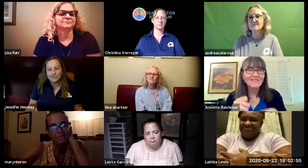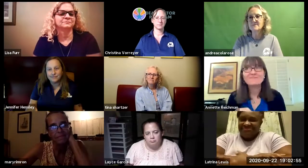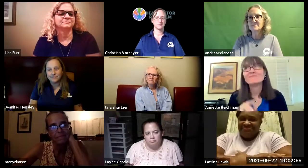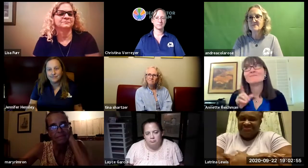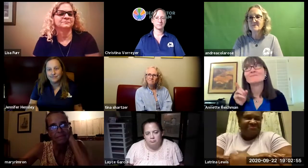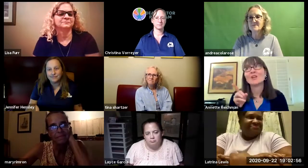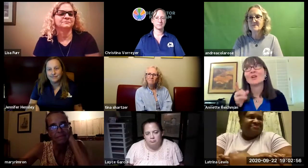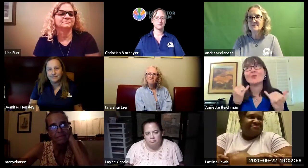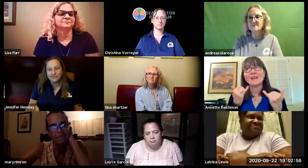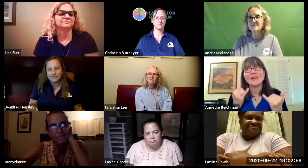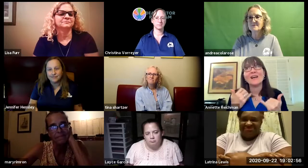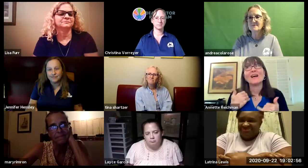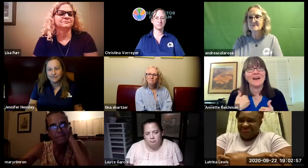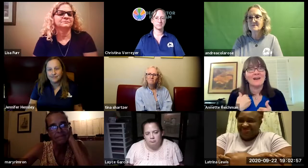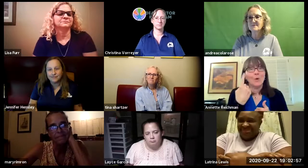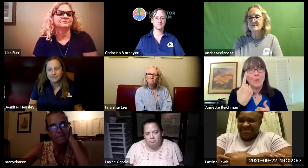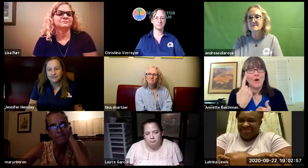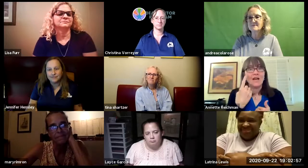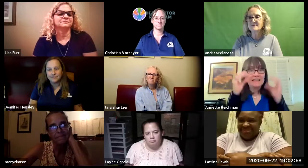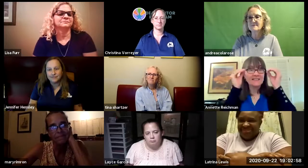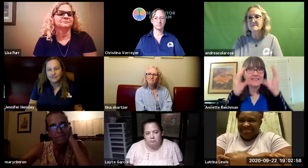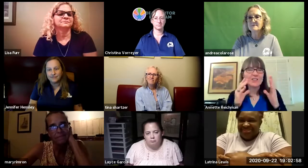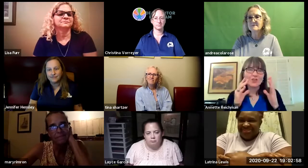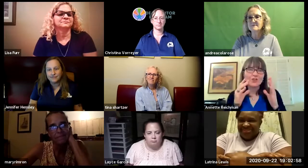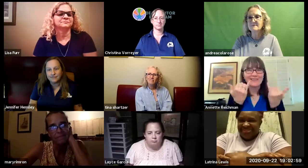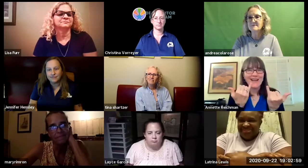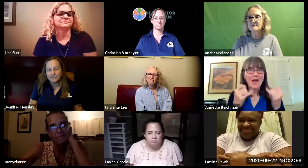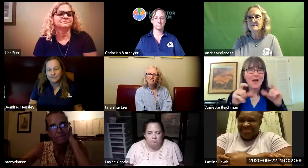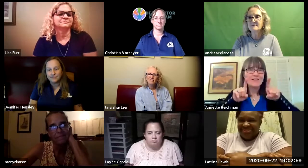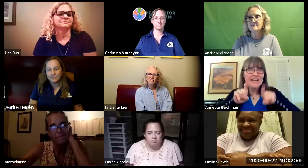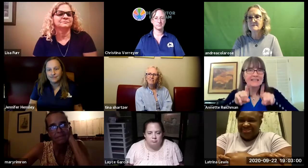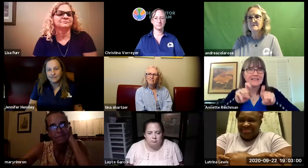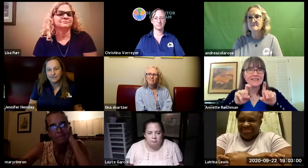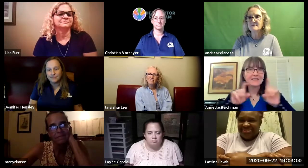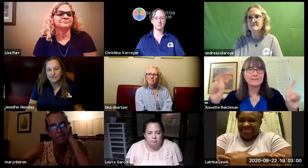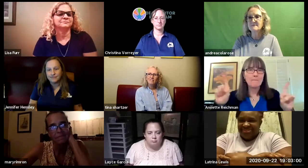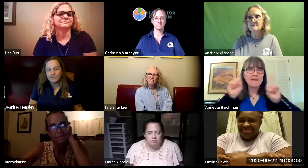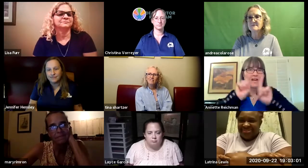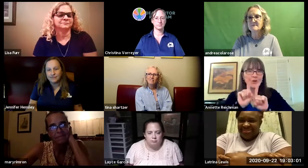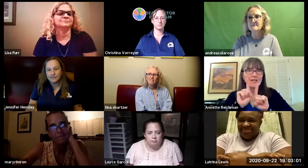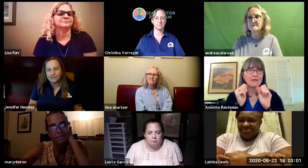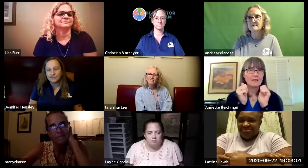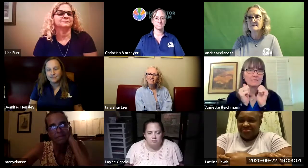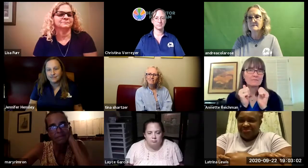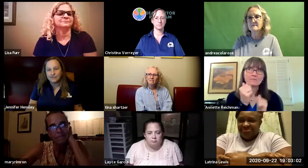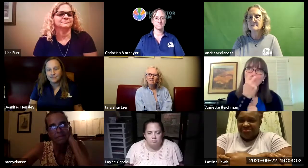so they have had that opportunity